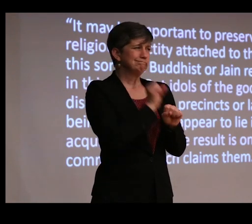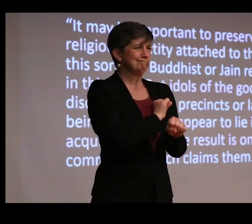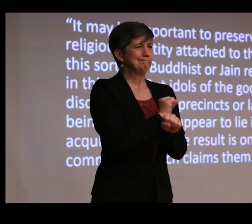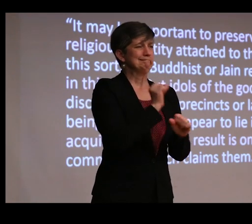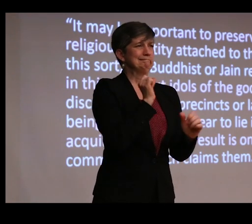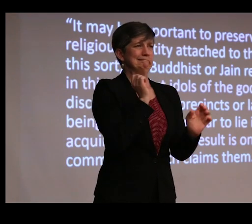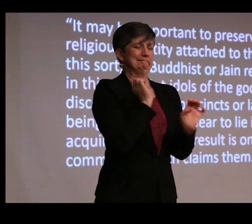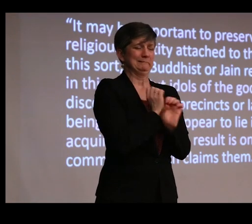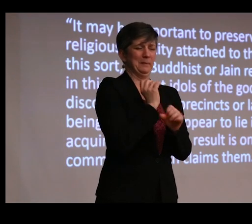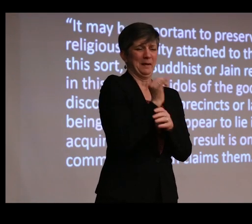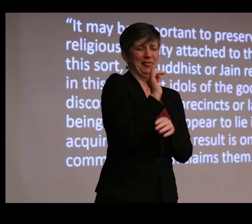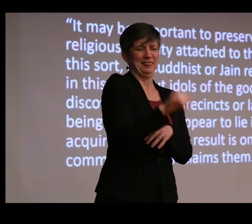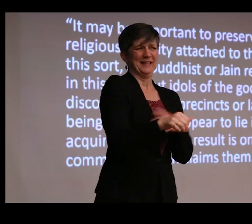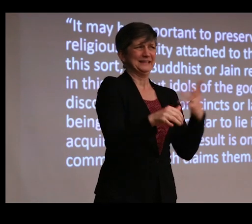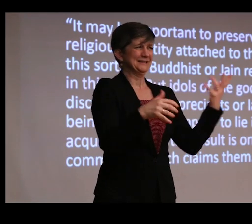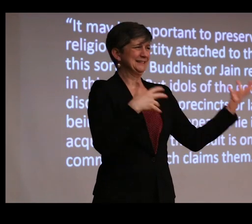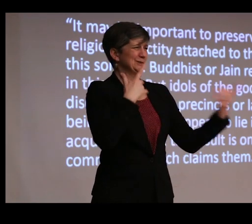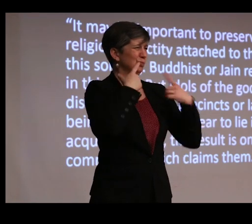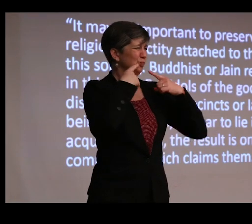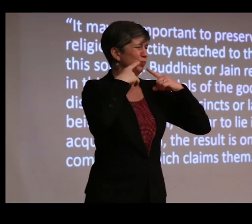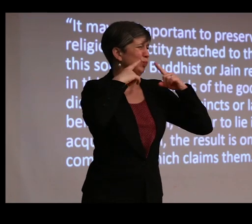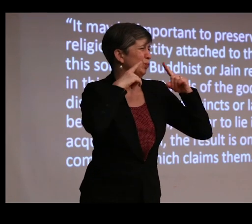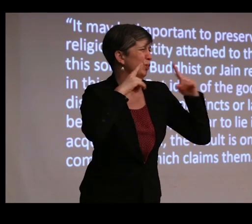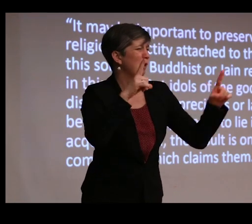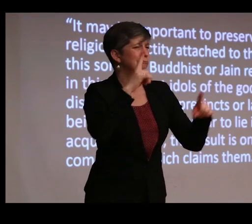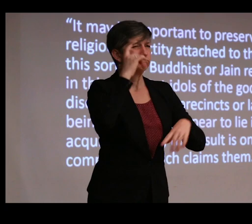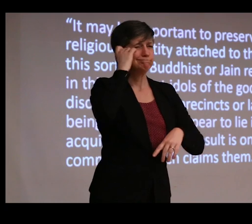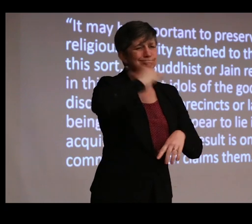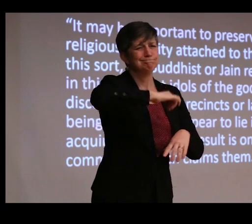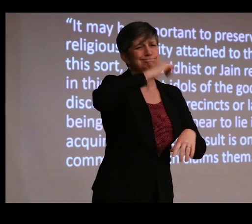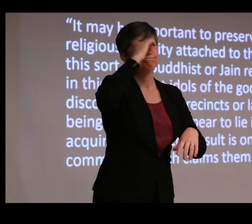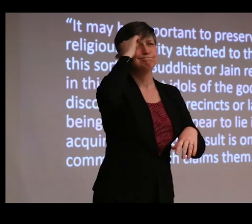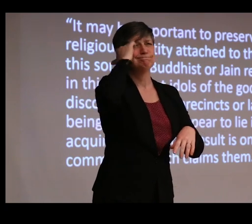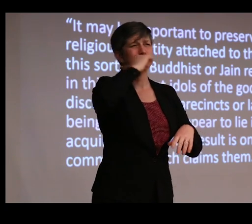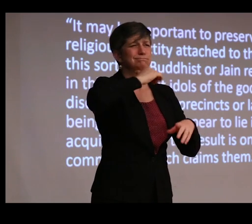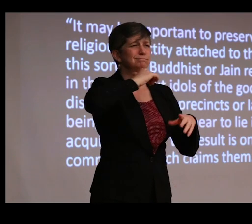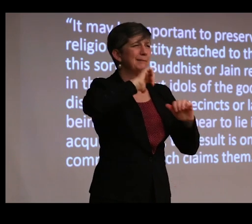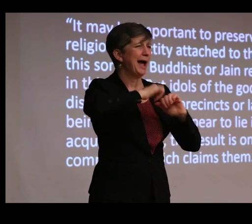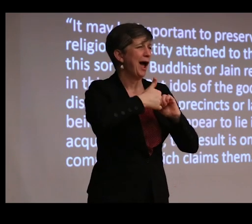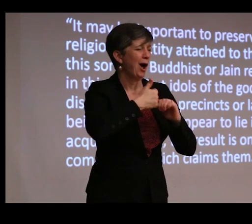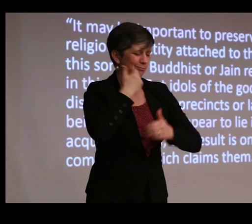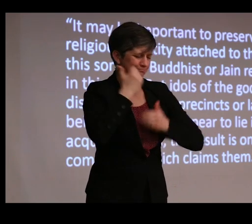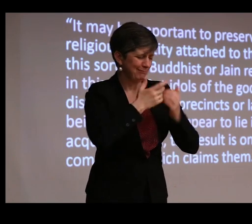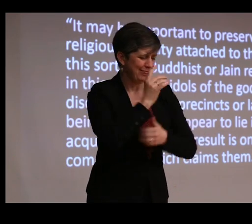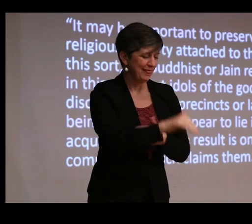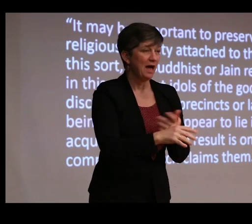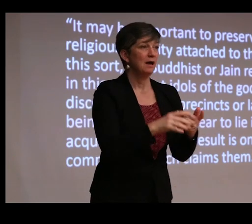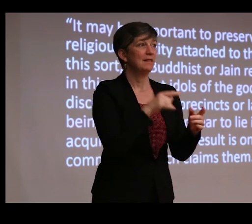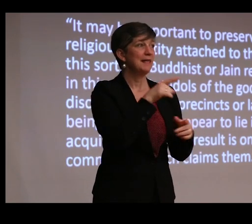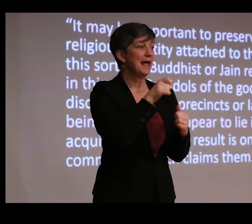made this work in a day-to-day way because they had to deal with the people who